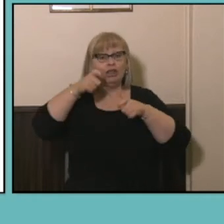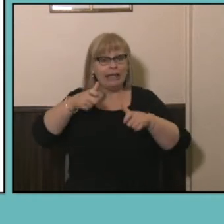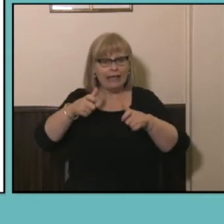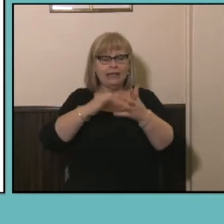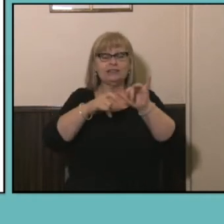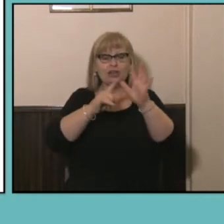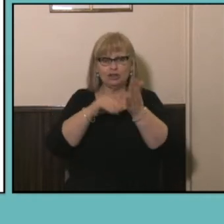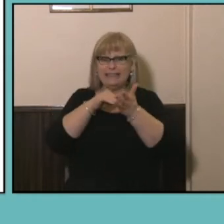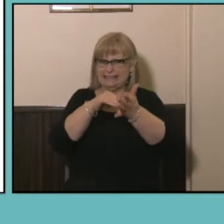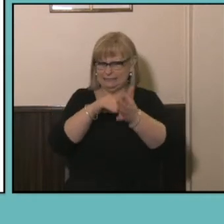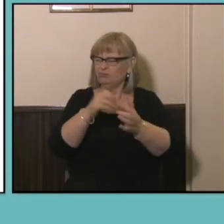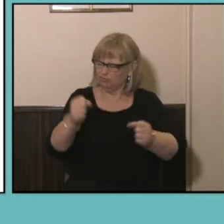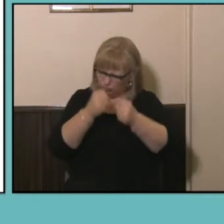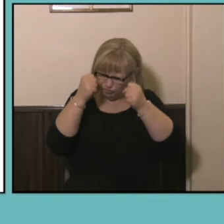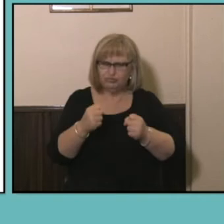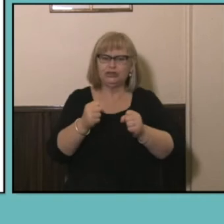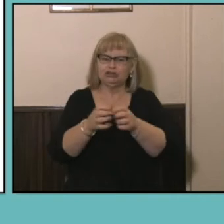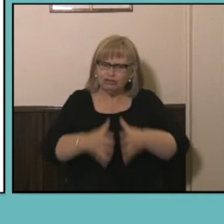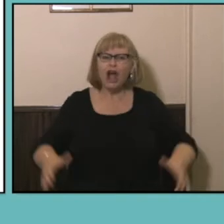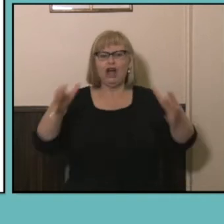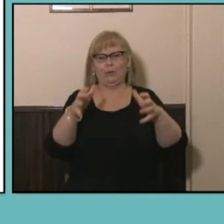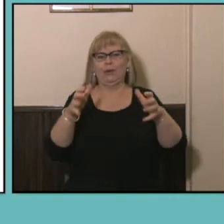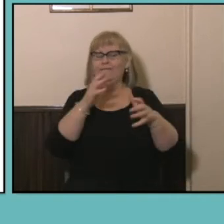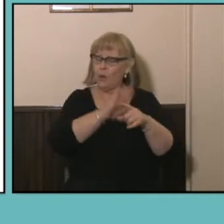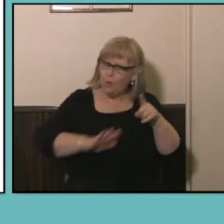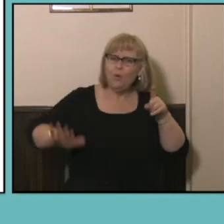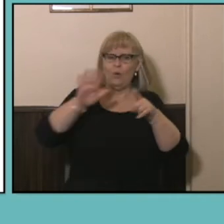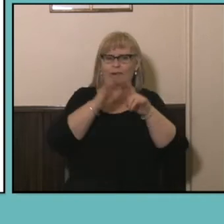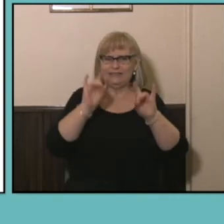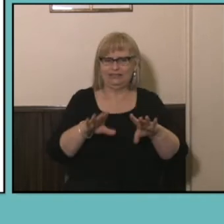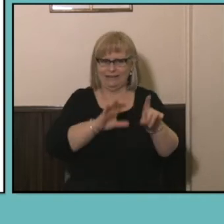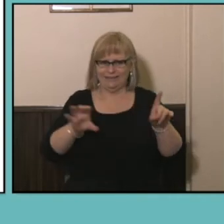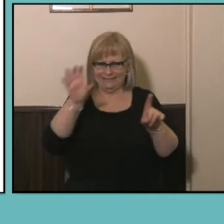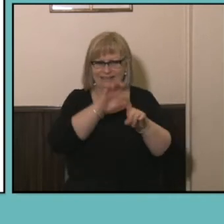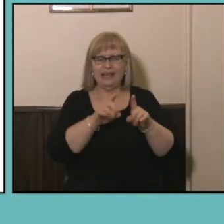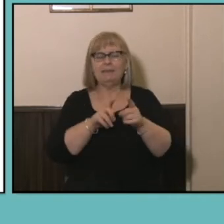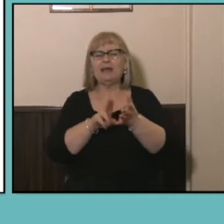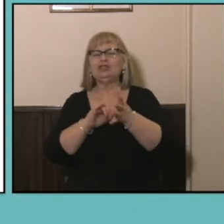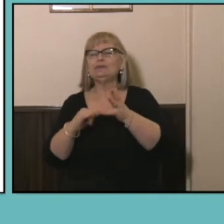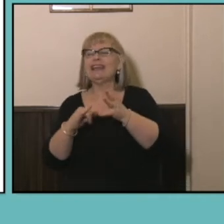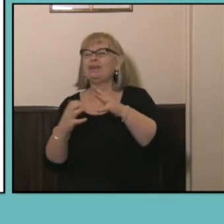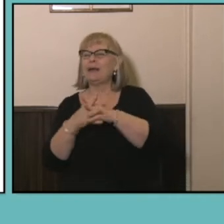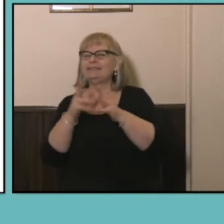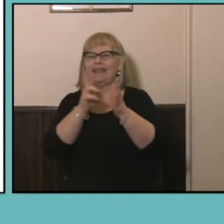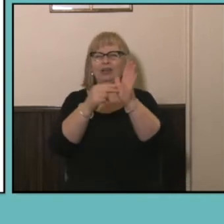the strongest growing employing industry for all the States and Territories except for New South Wales and the NT which was Construction.